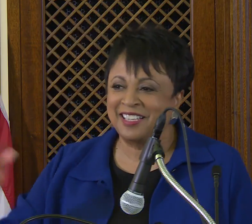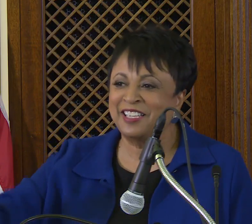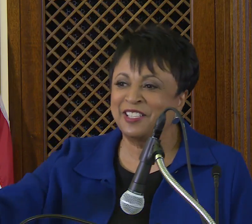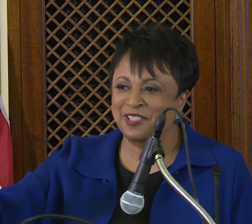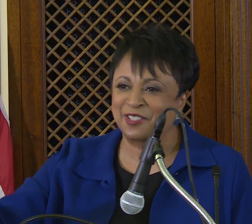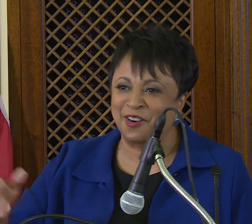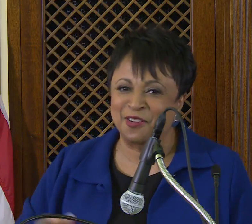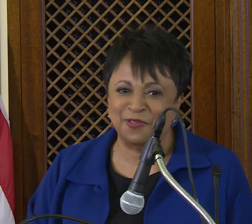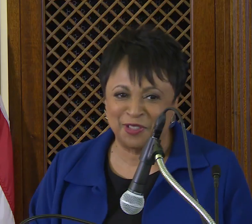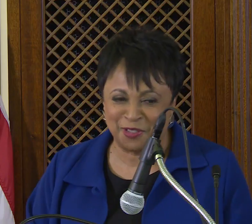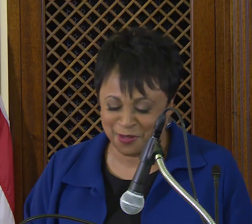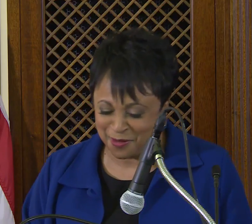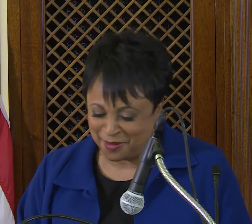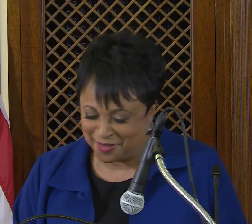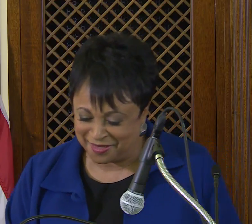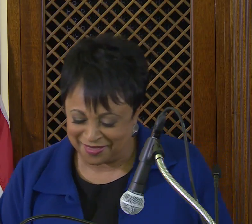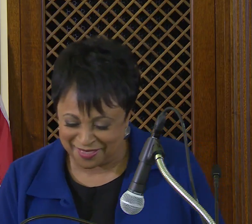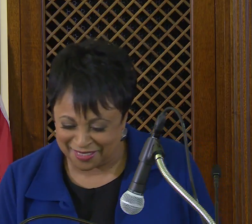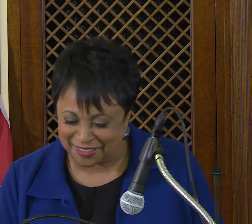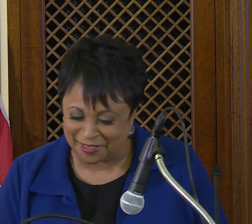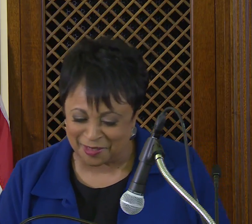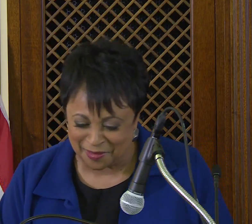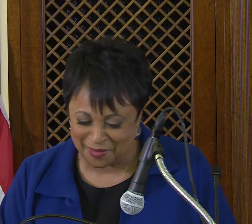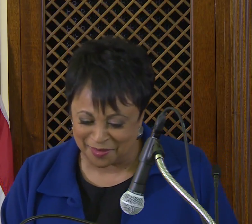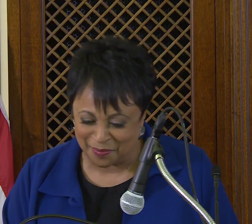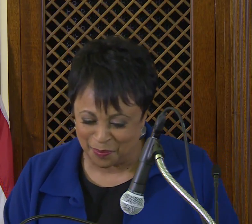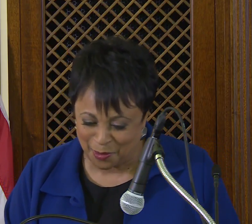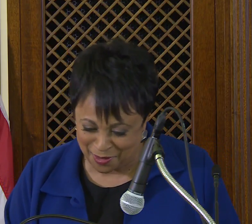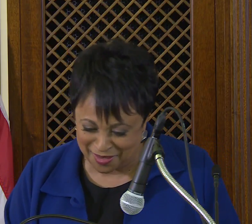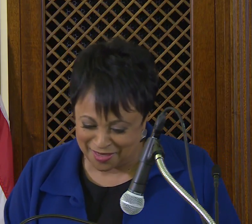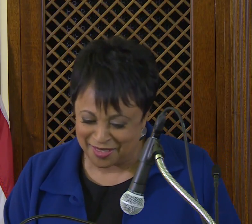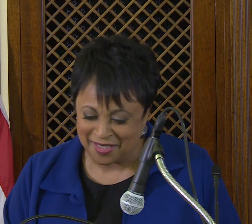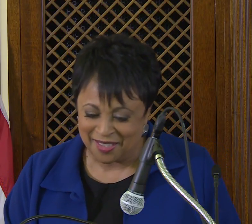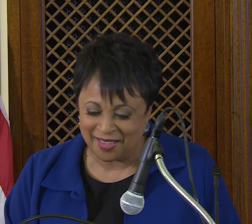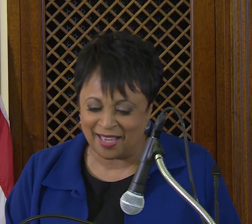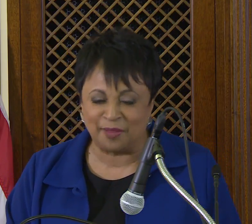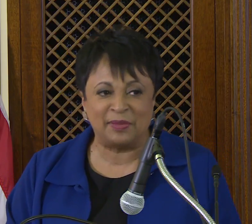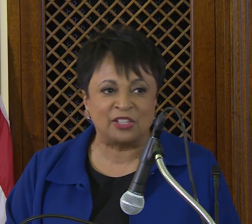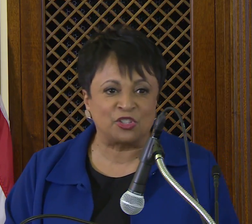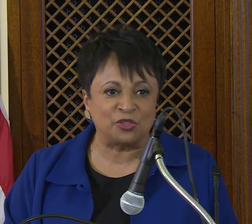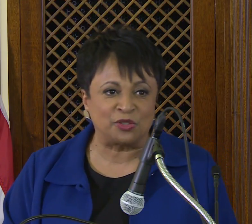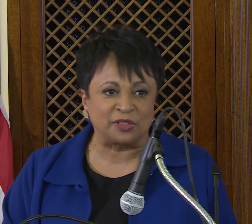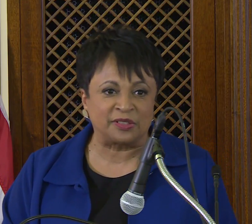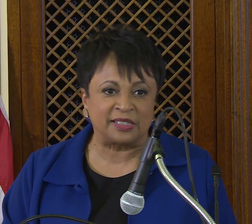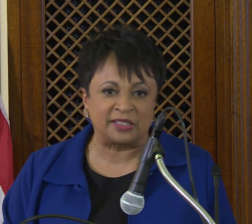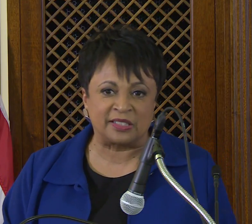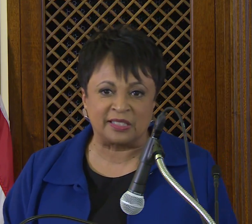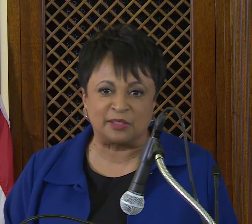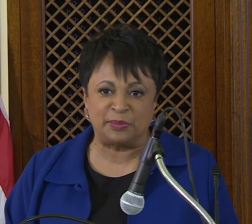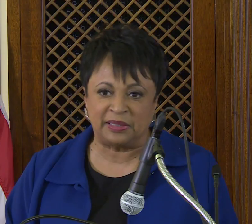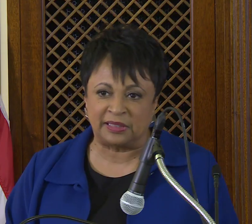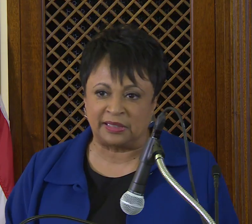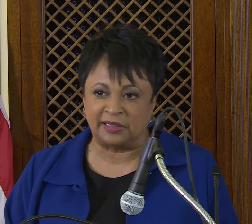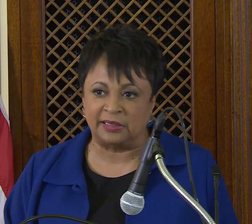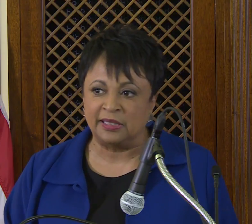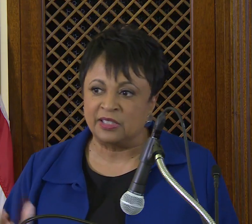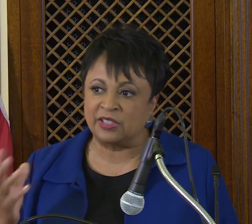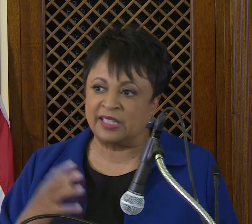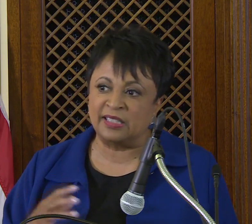He is our official person that makes sure that accessibility stays